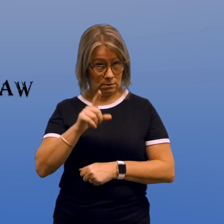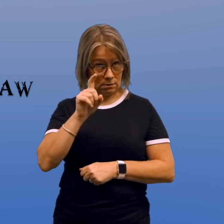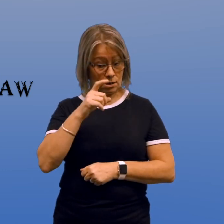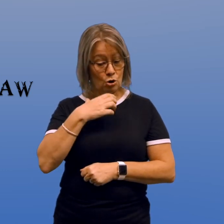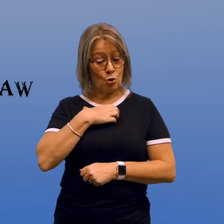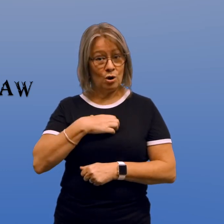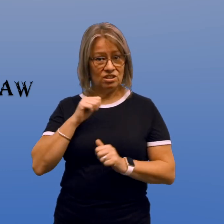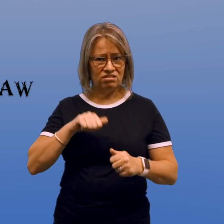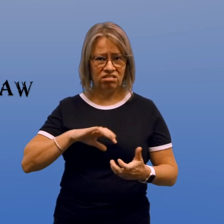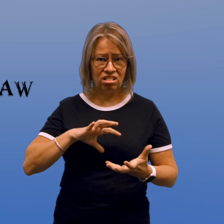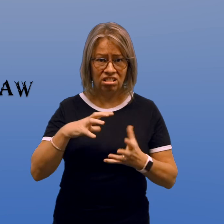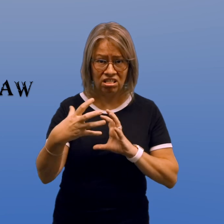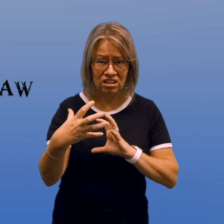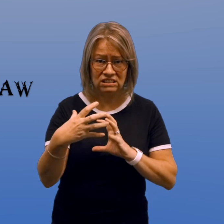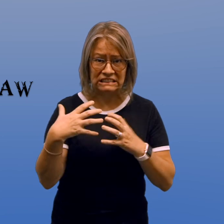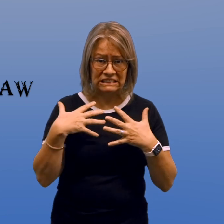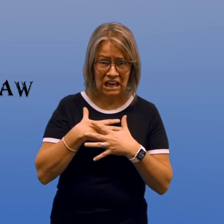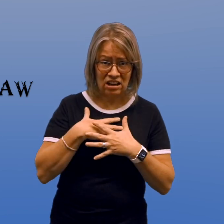Could there be a downside to your wishes?